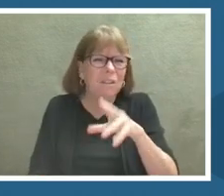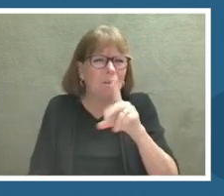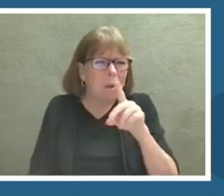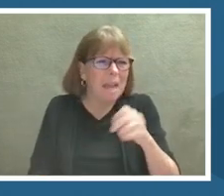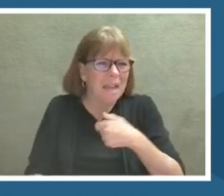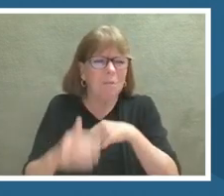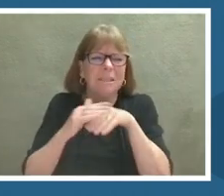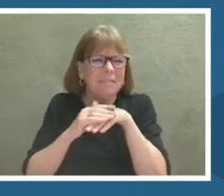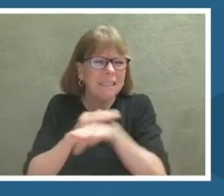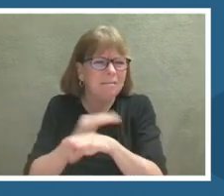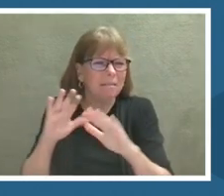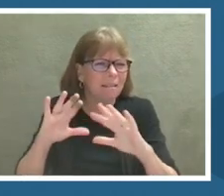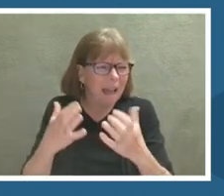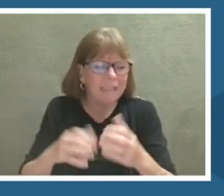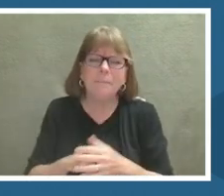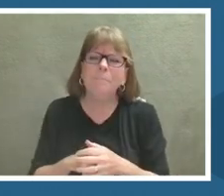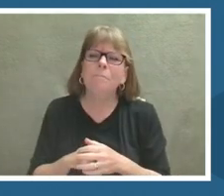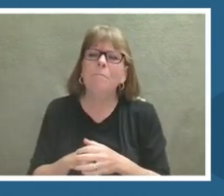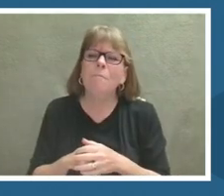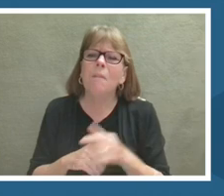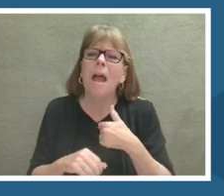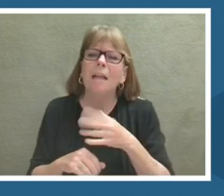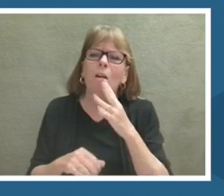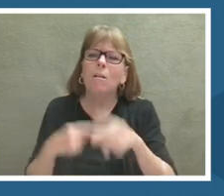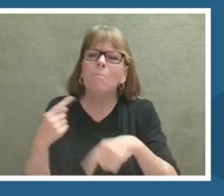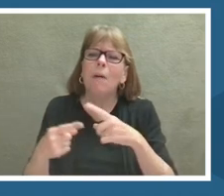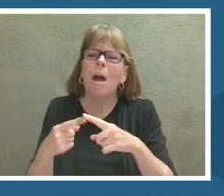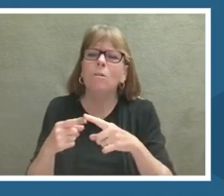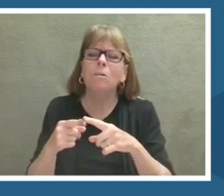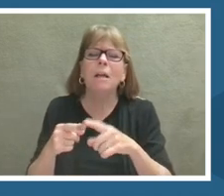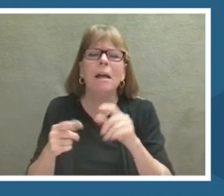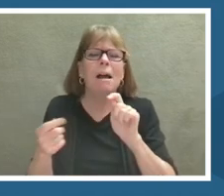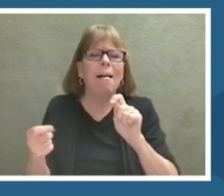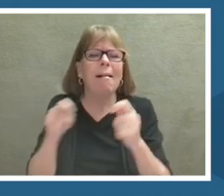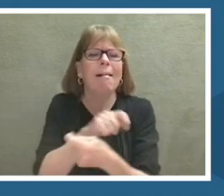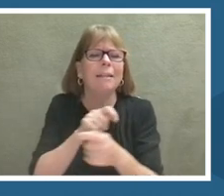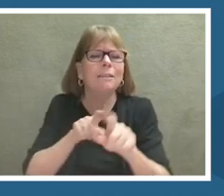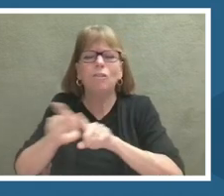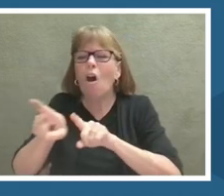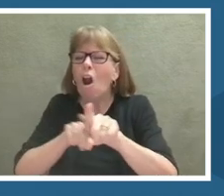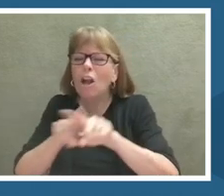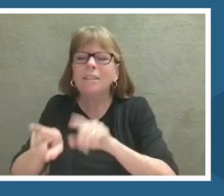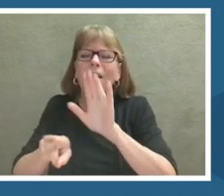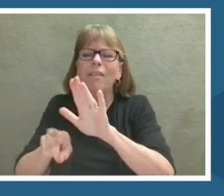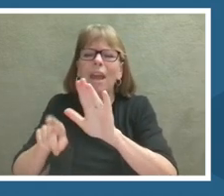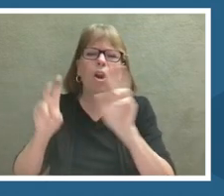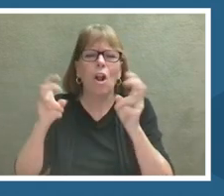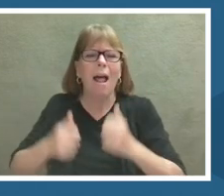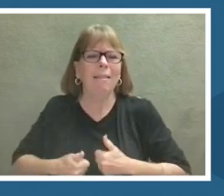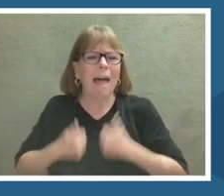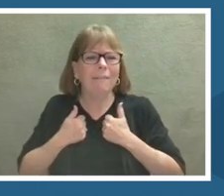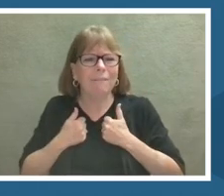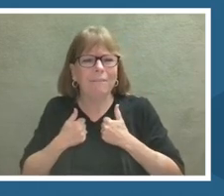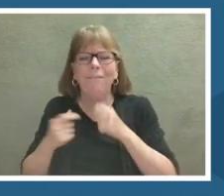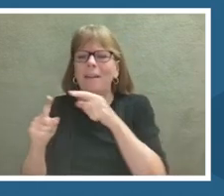on the evolution of stars. This idea that stars live their lives and end up in some other form.